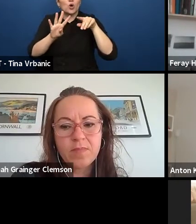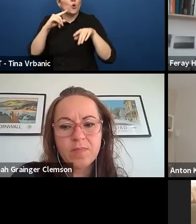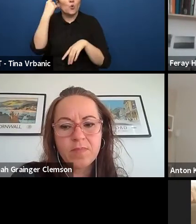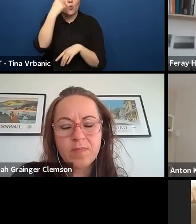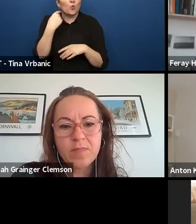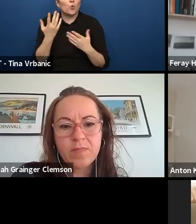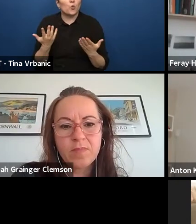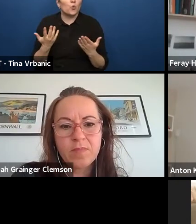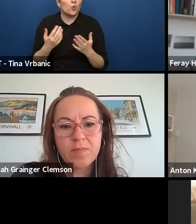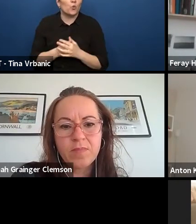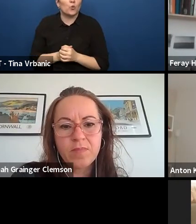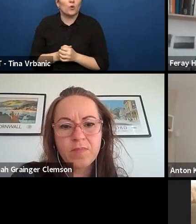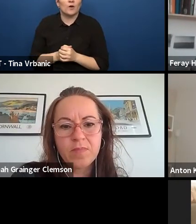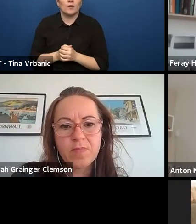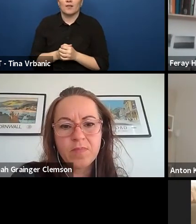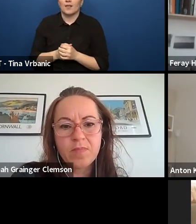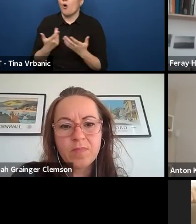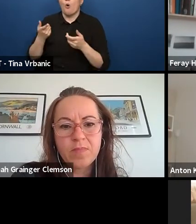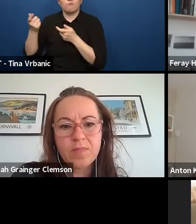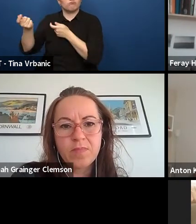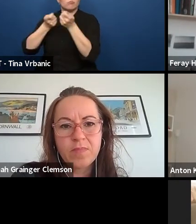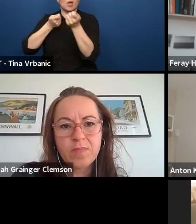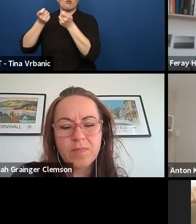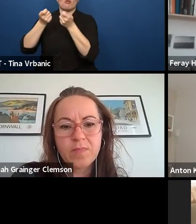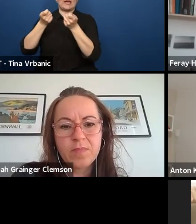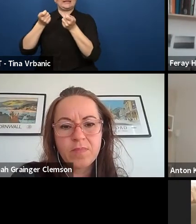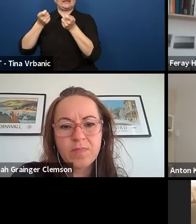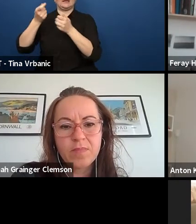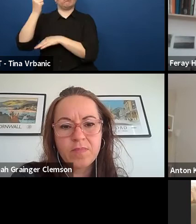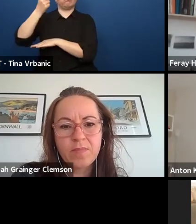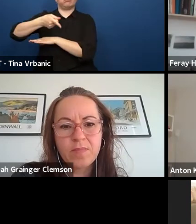in who is directing, who is making the costumes,